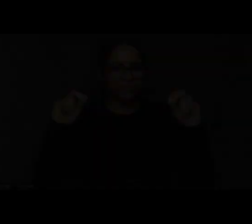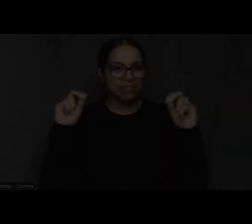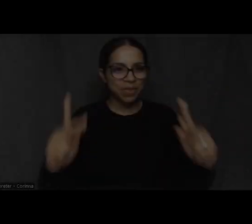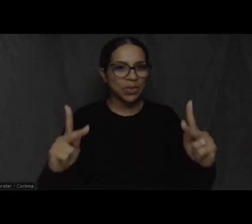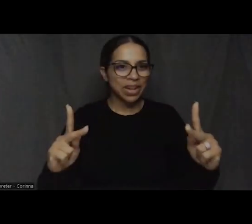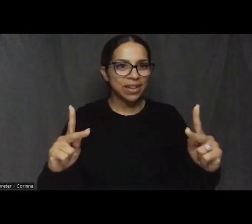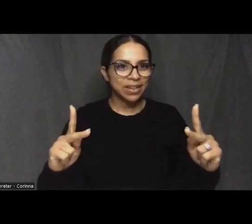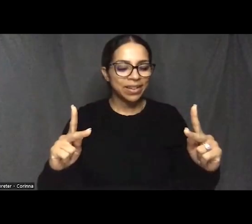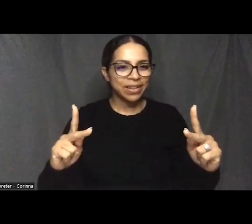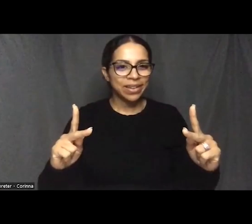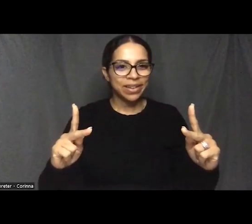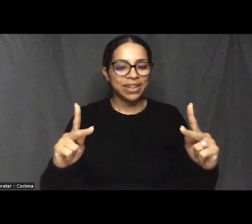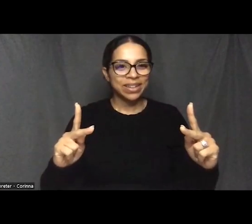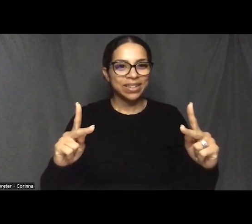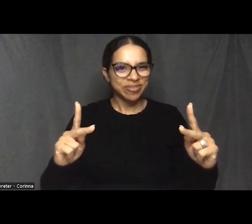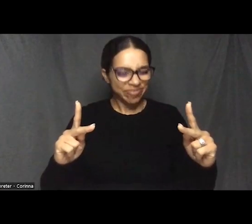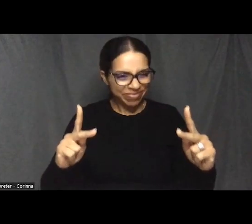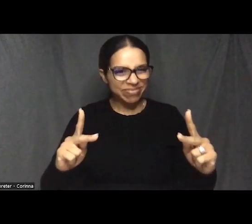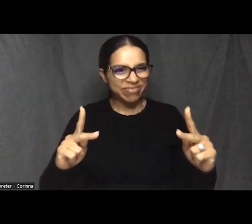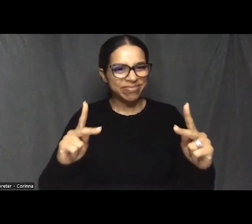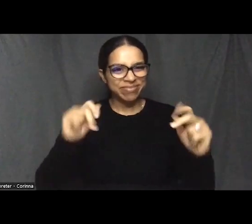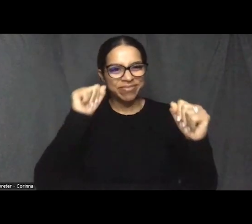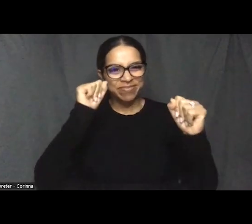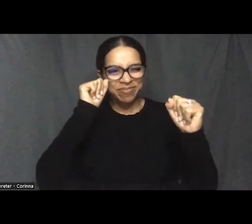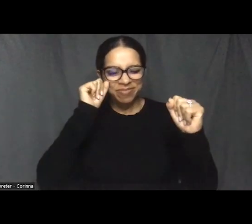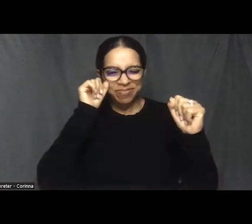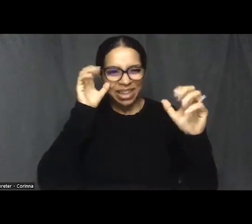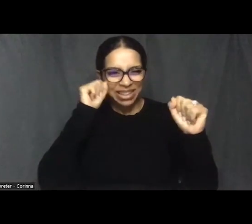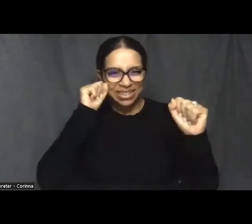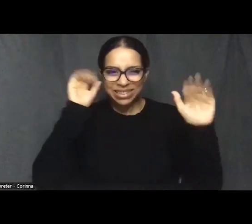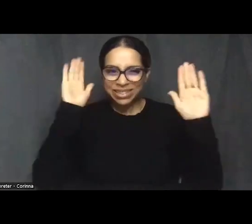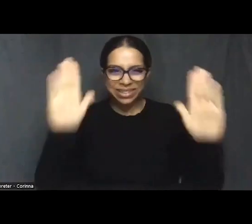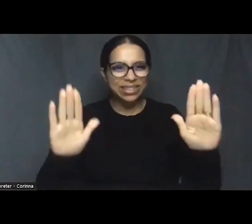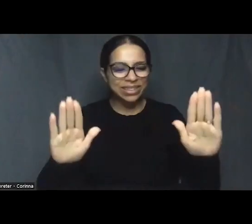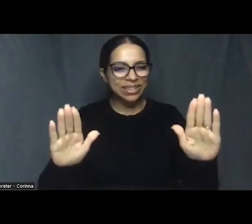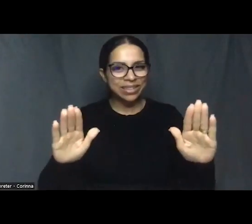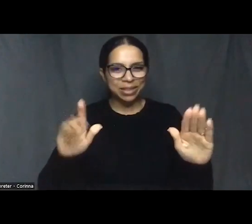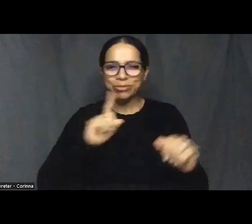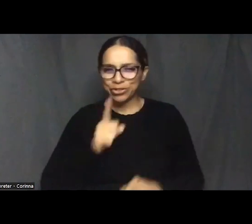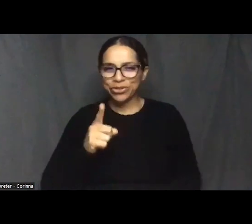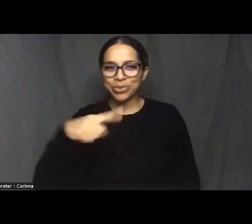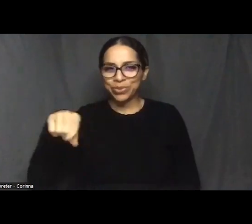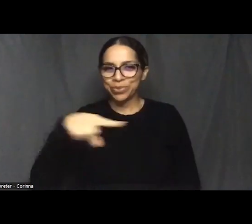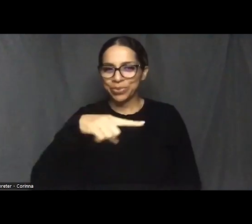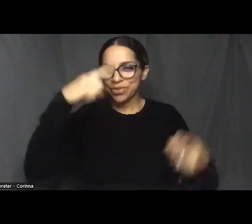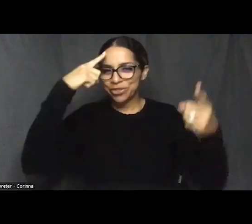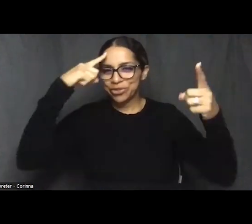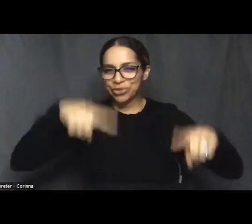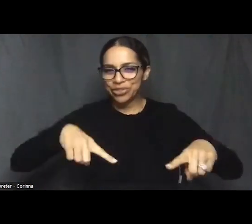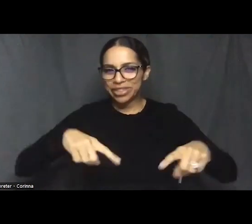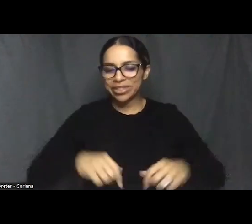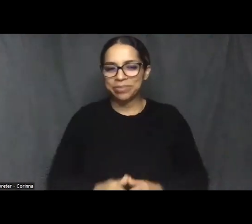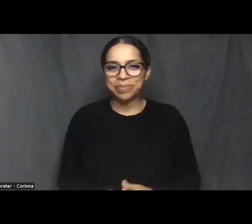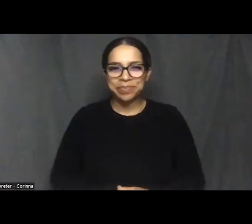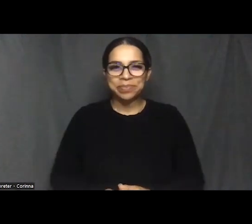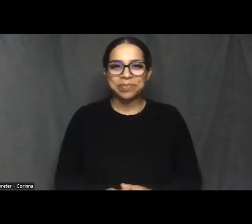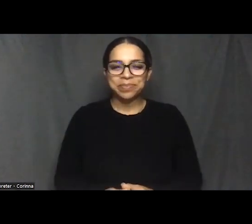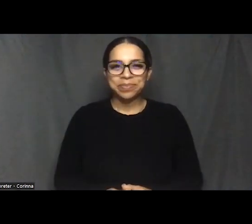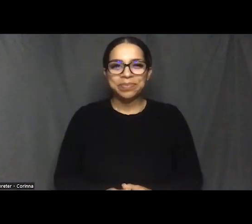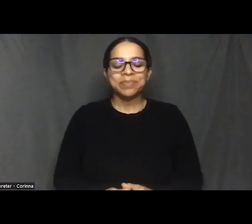That was amazing. I'm sure you all agree. I would like to invite everybody now